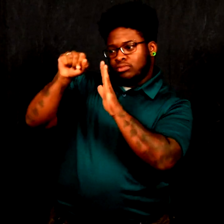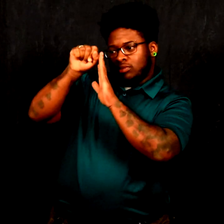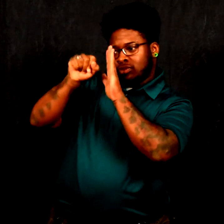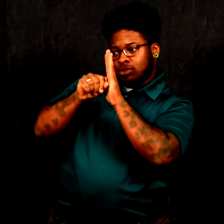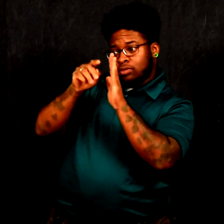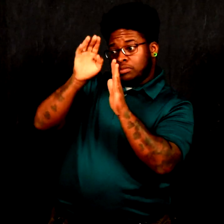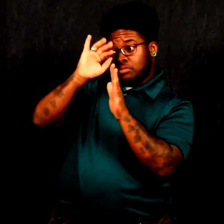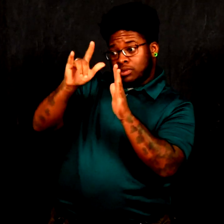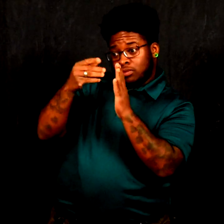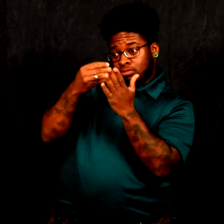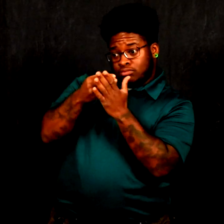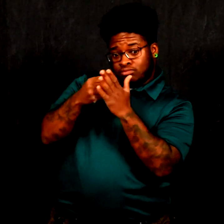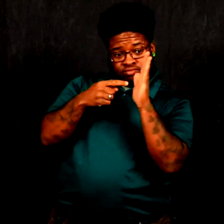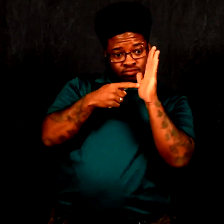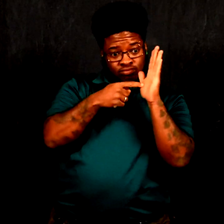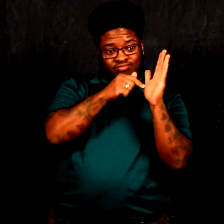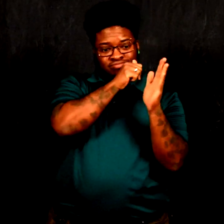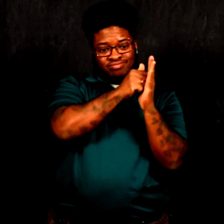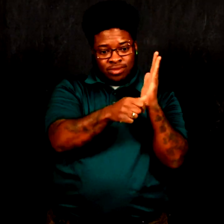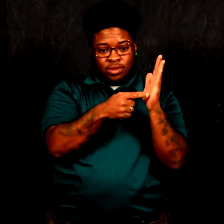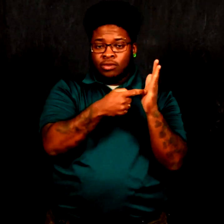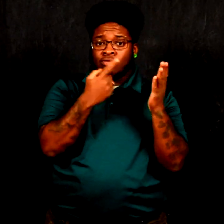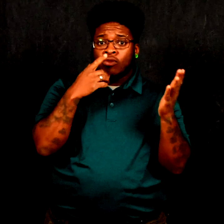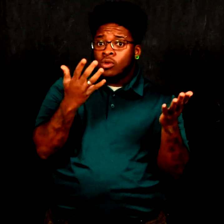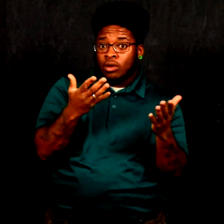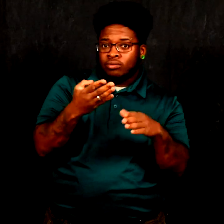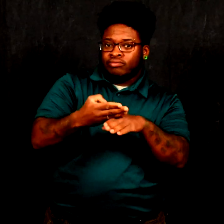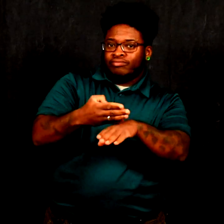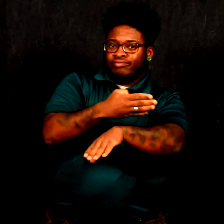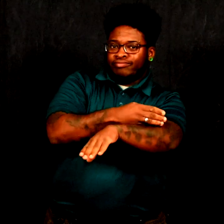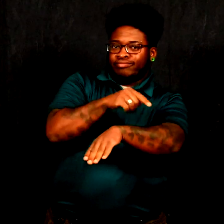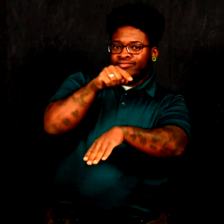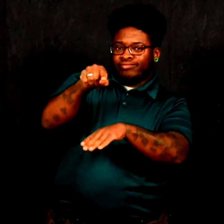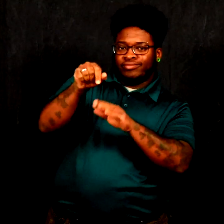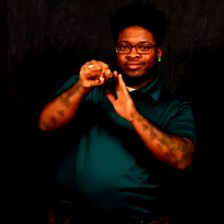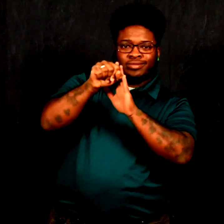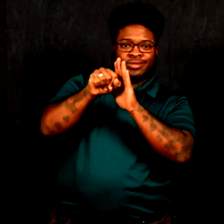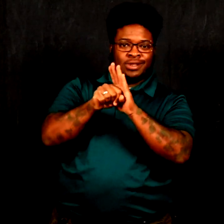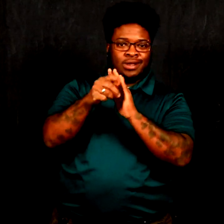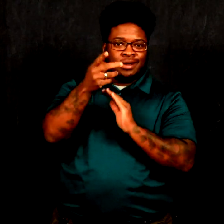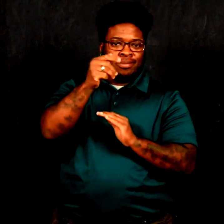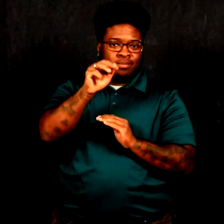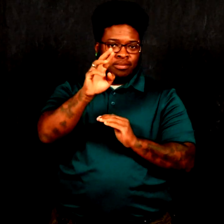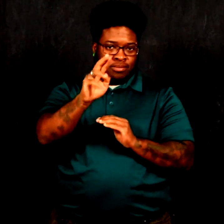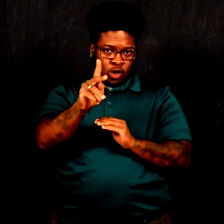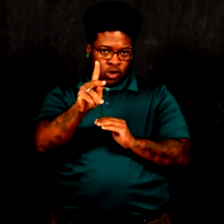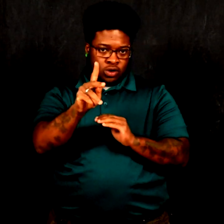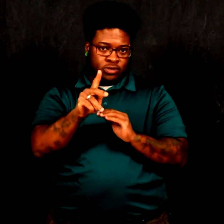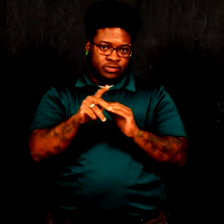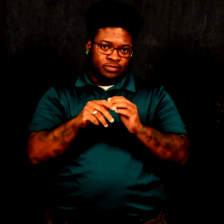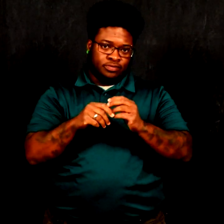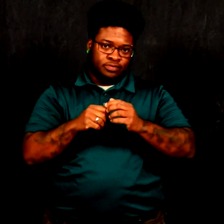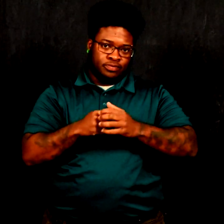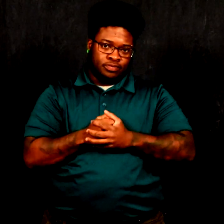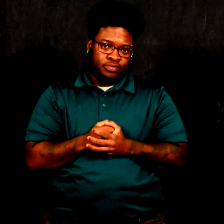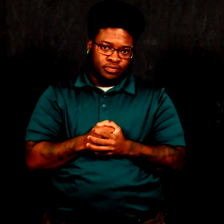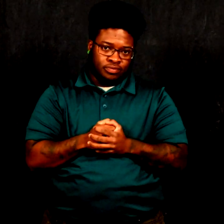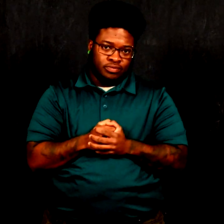accessibility improvements in state parks in the state bonding bill.